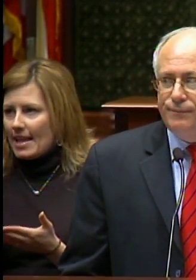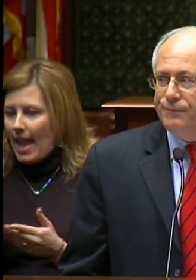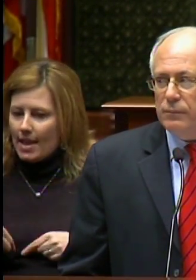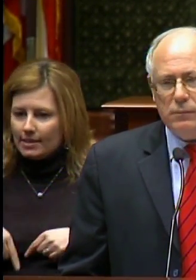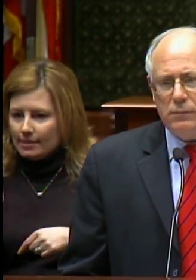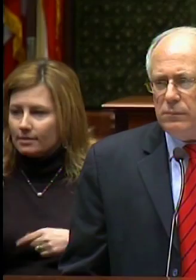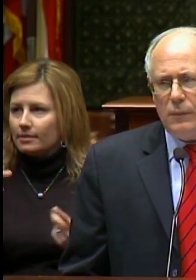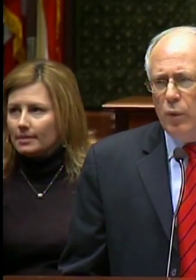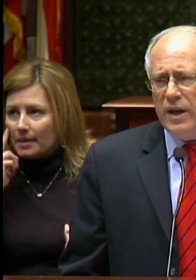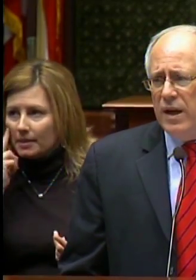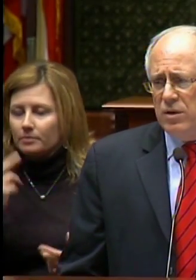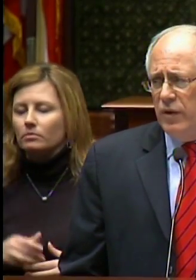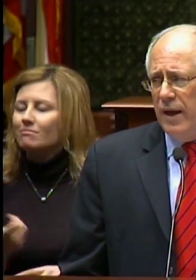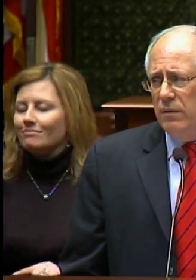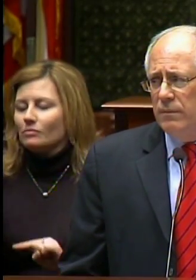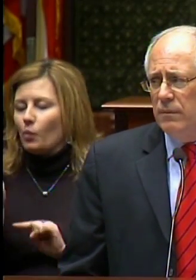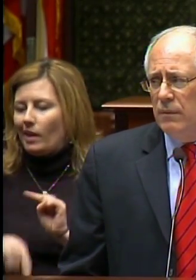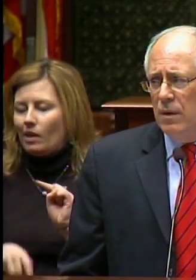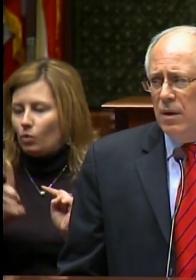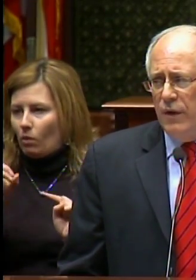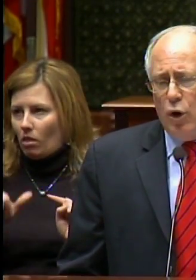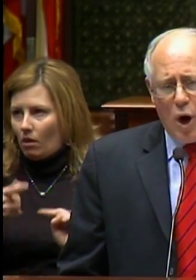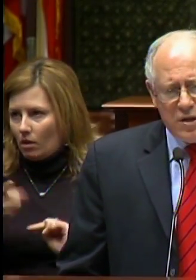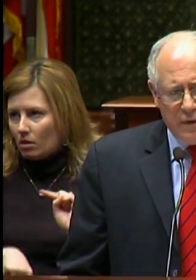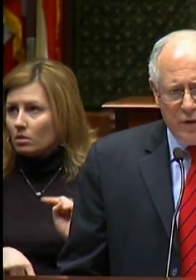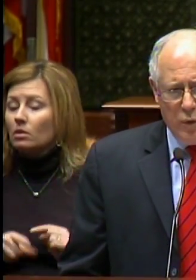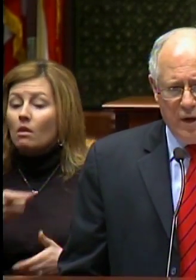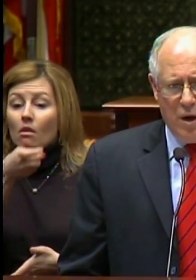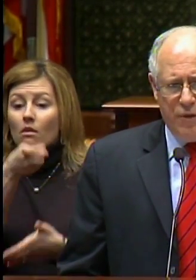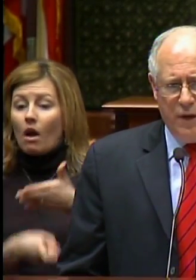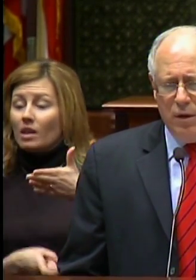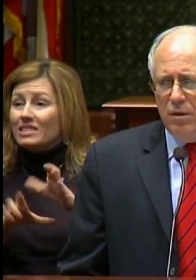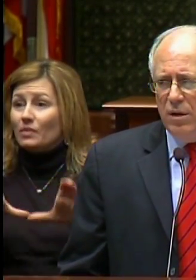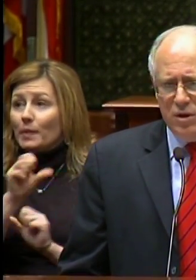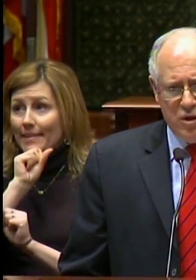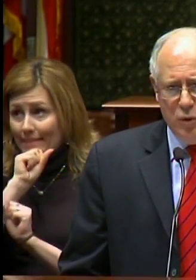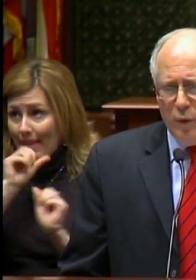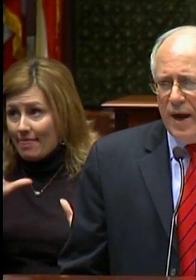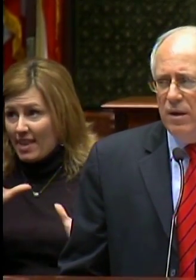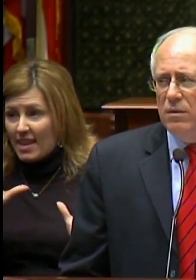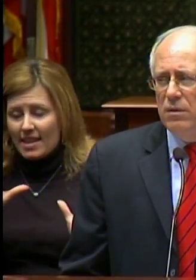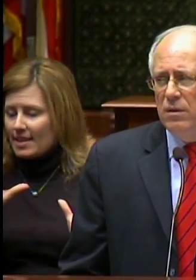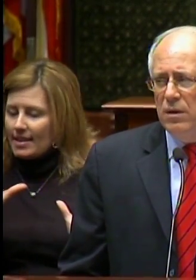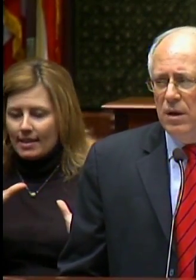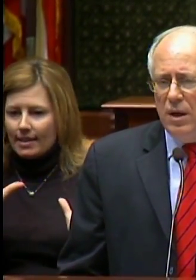But we can’t do that. The cost of doing nothing is too great.